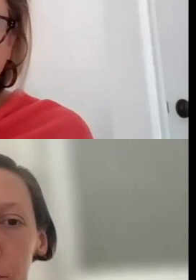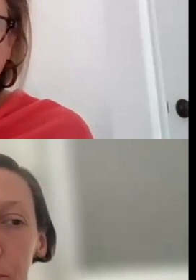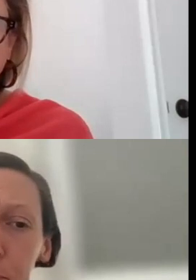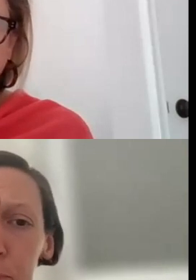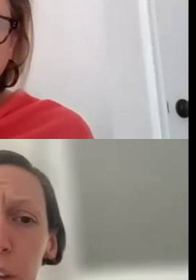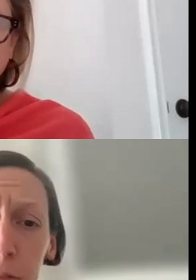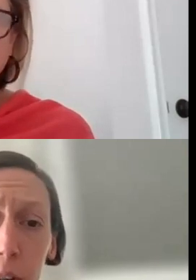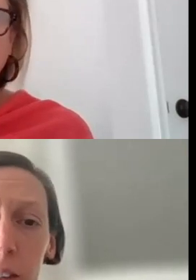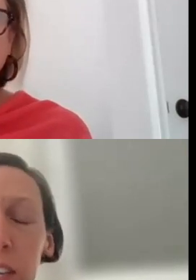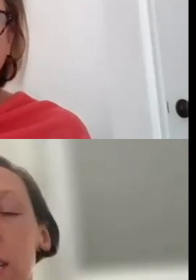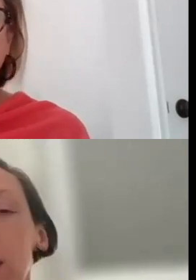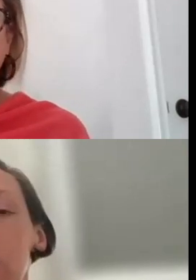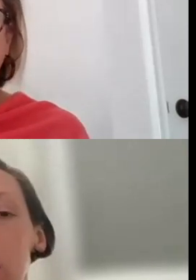THAT FOCUS.